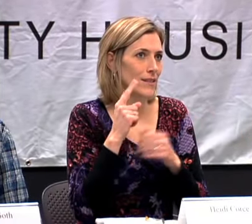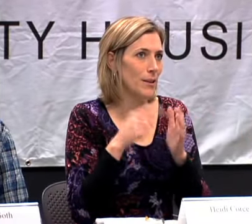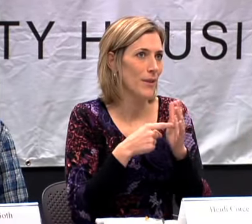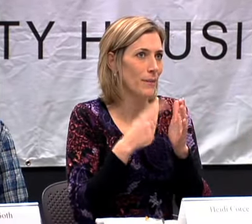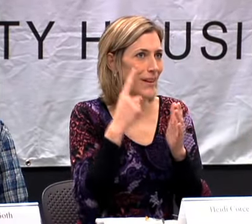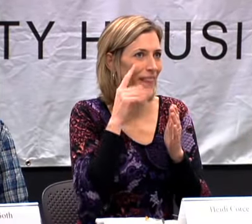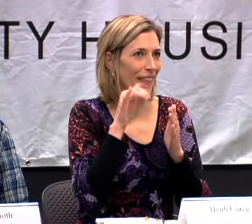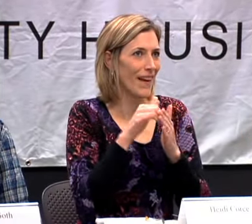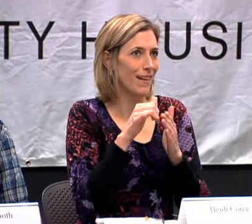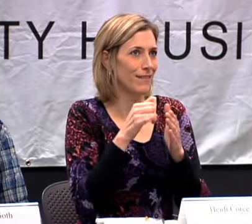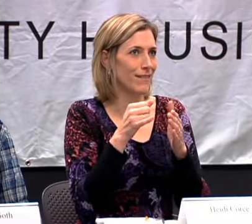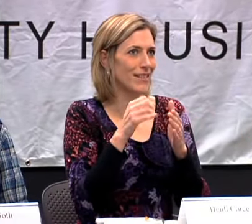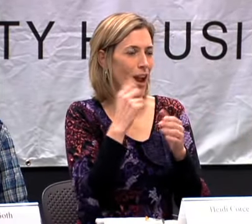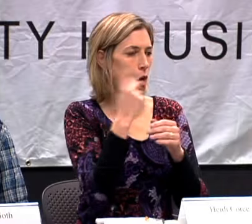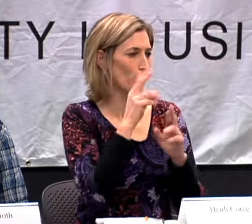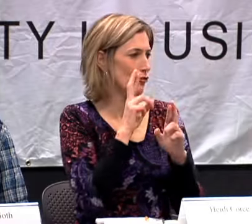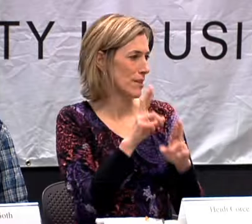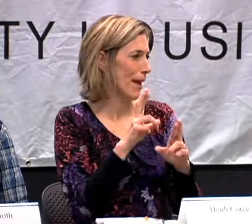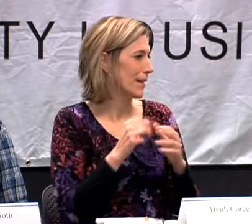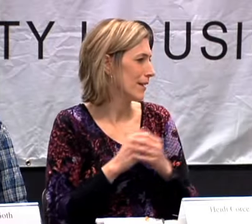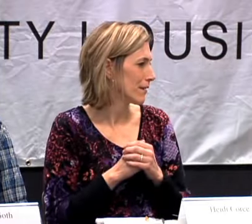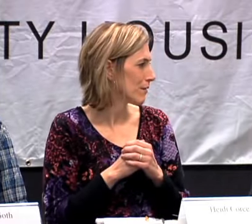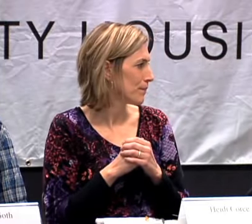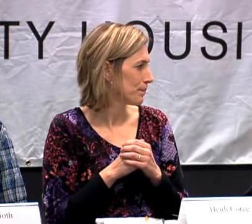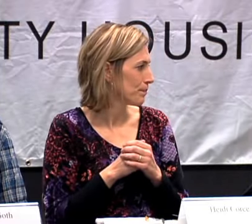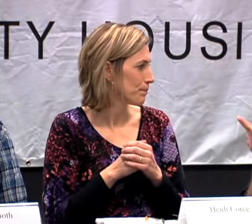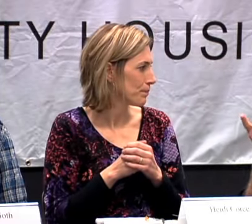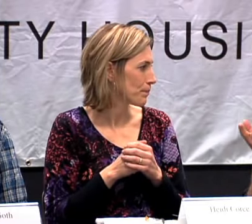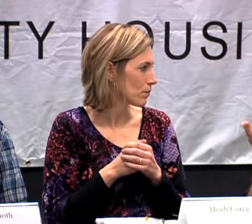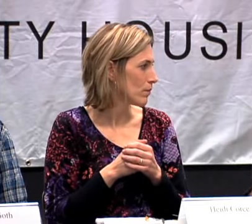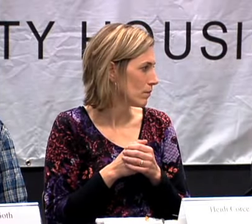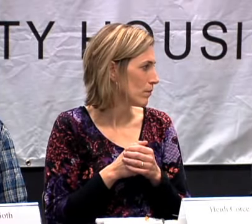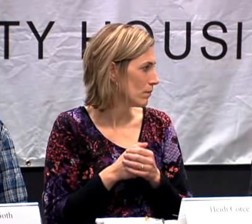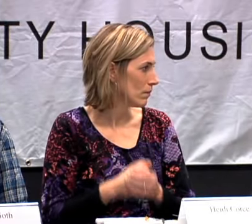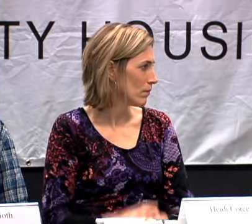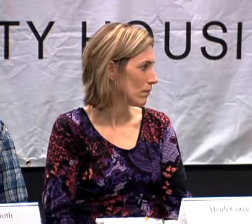I THINK THAT'S NOT ALWAYS RESPECTED.